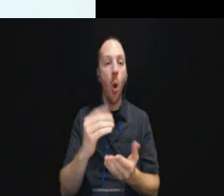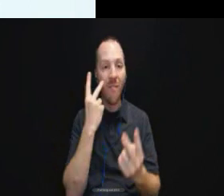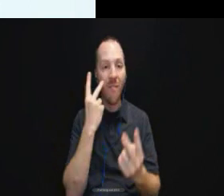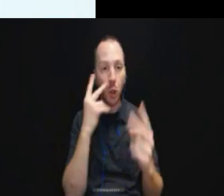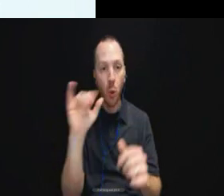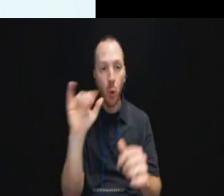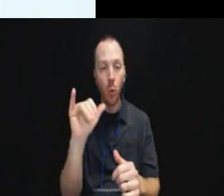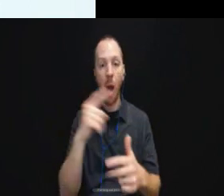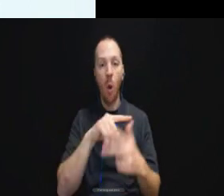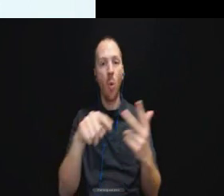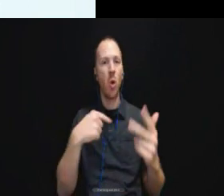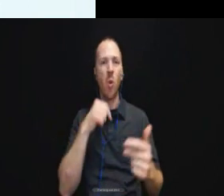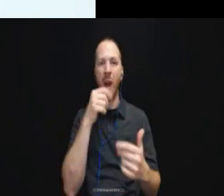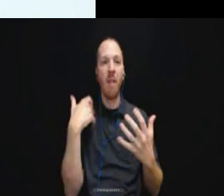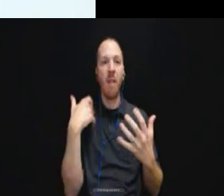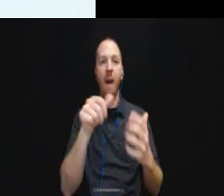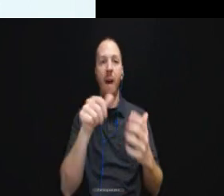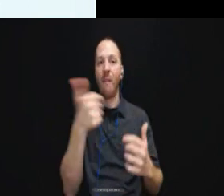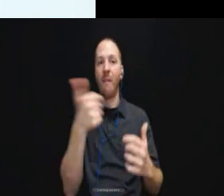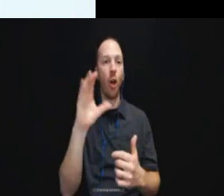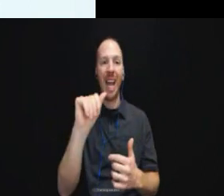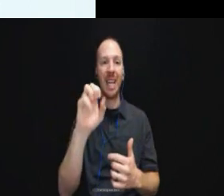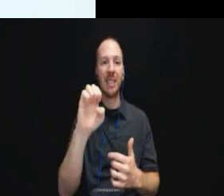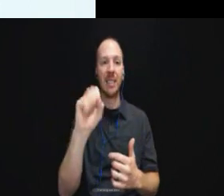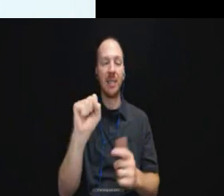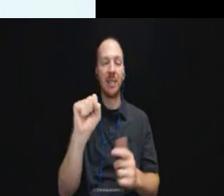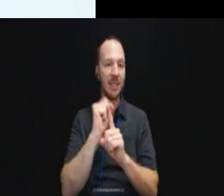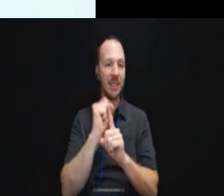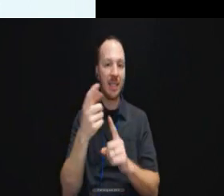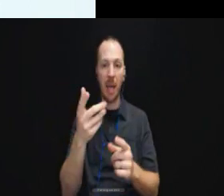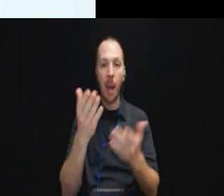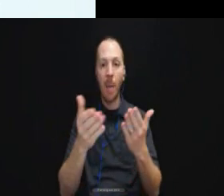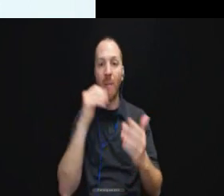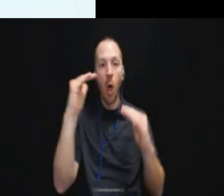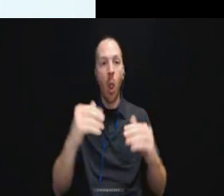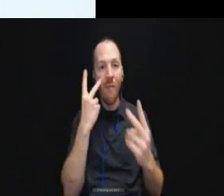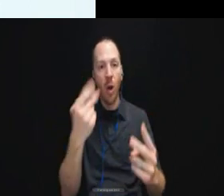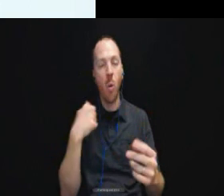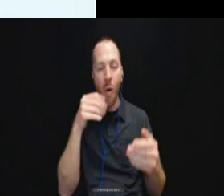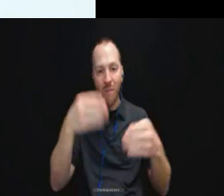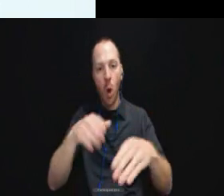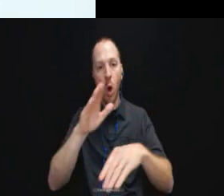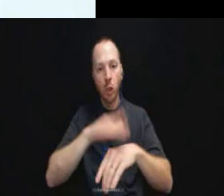Given that we don't have a lot of other cases about, we are going to focus on that aspect